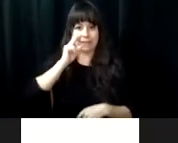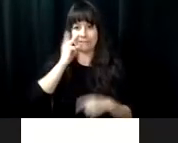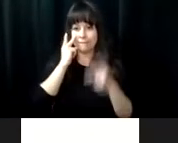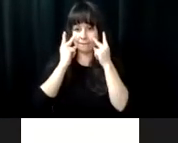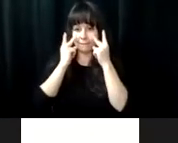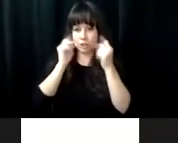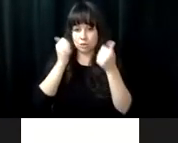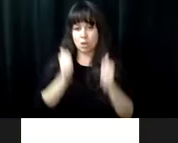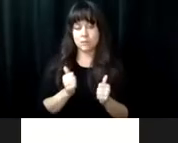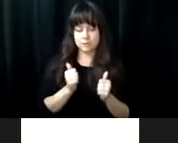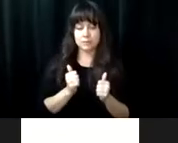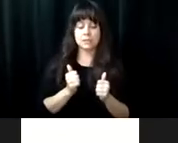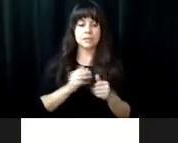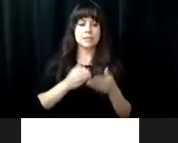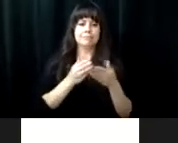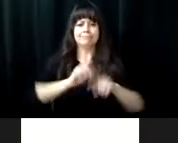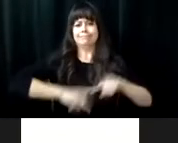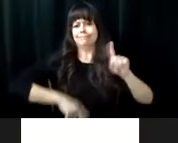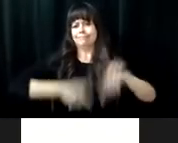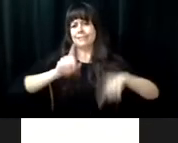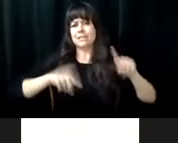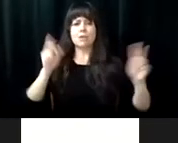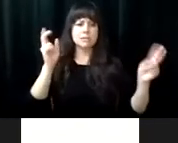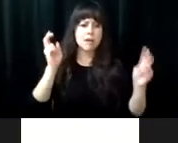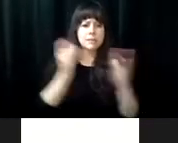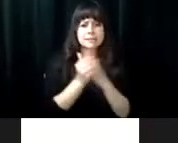55 and olders who are experiencing vision loss.